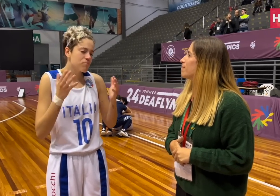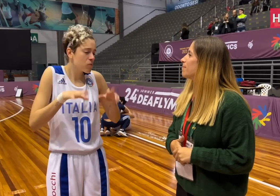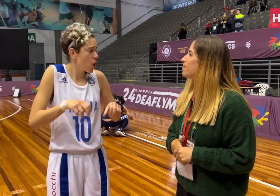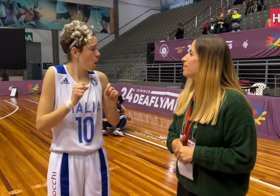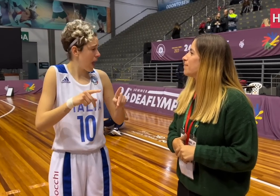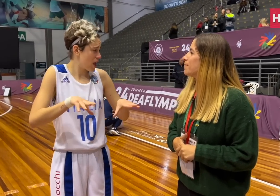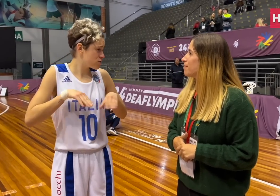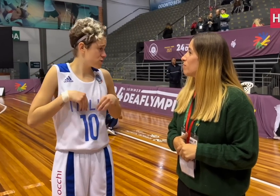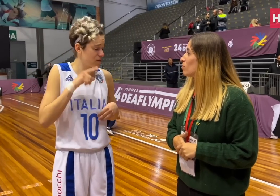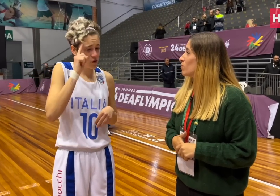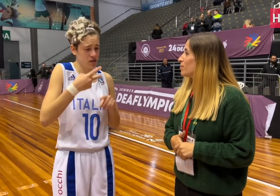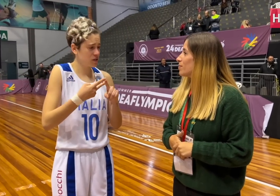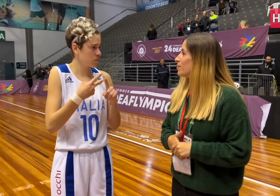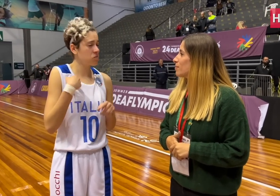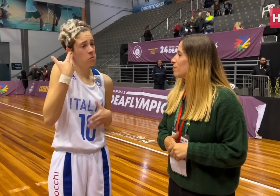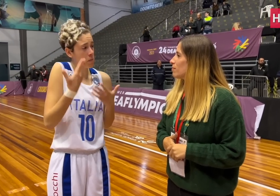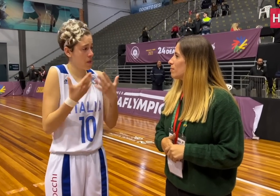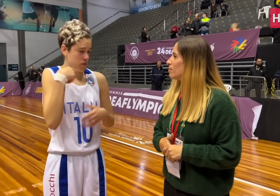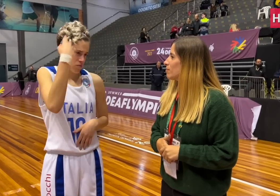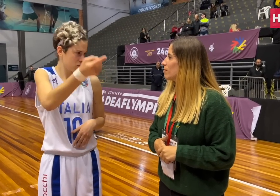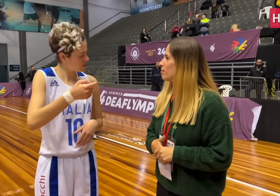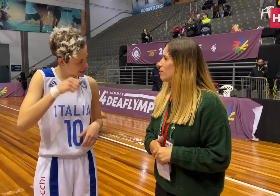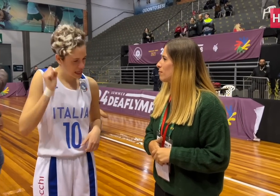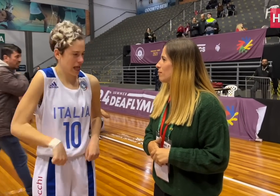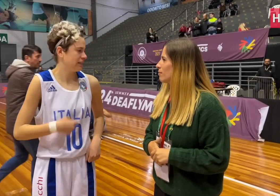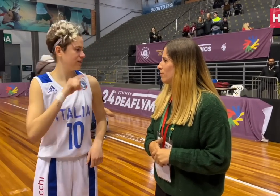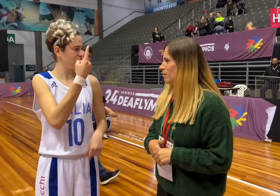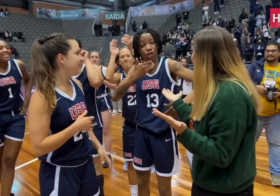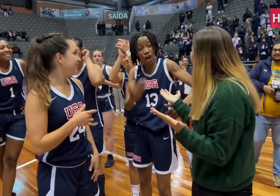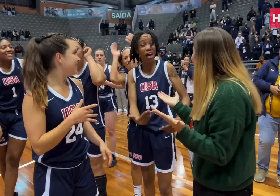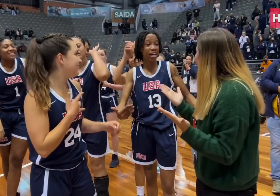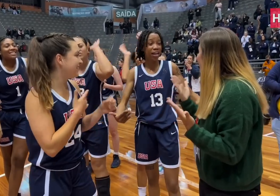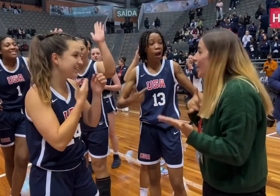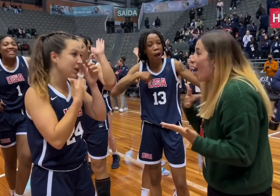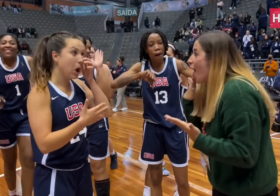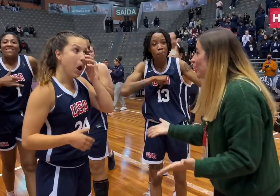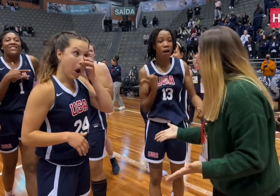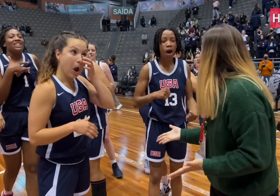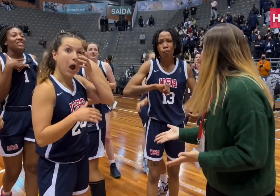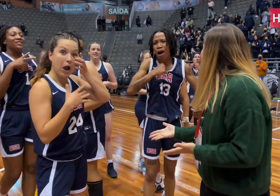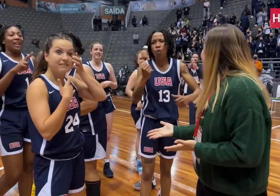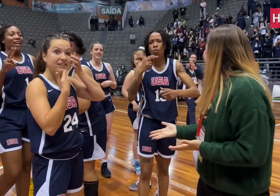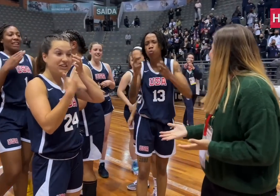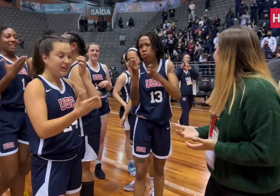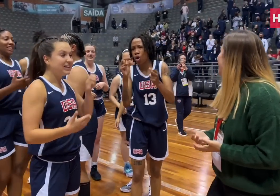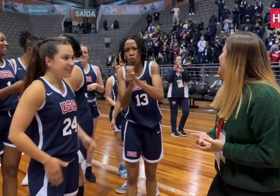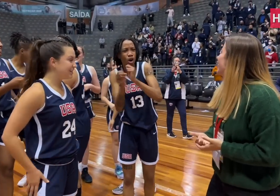we’re striving for Gold in the next Deaflympics. Yes, obviously you all will be working hard for the next Deaflympics in three years.